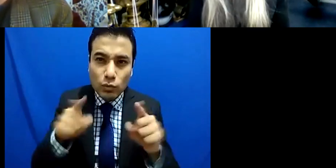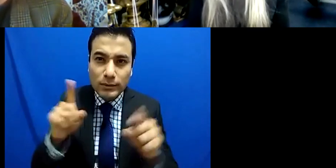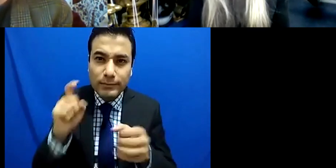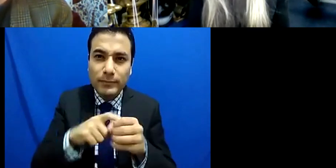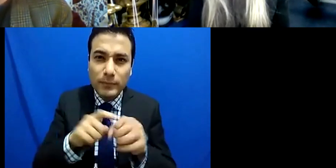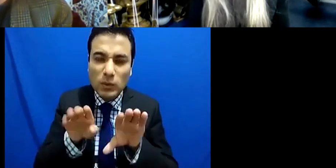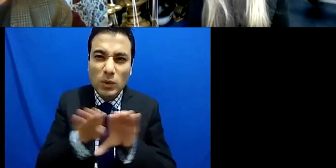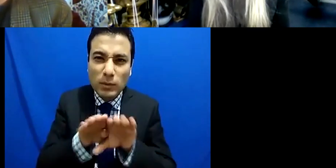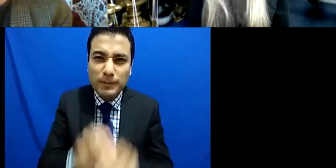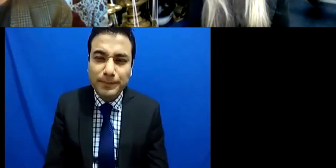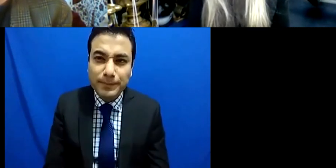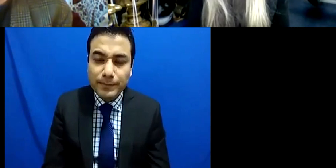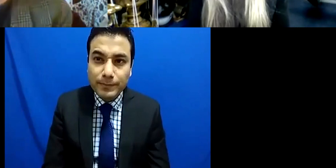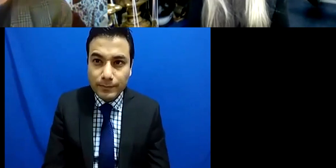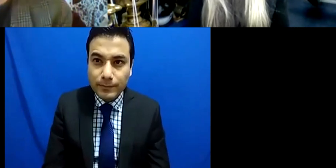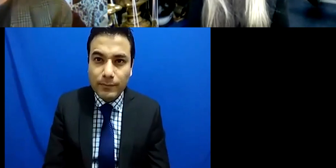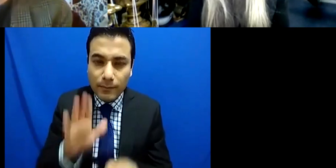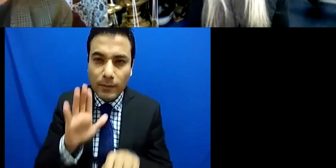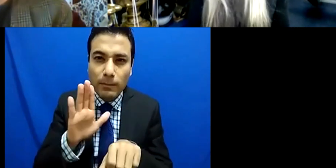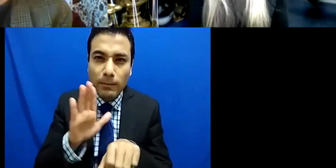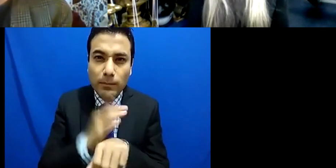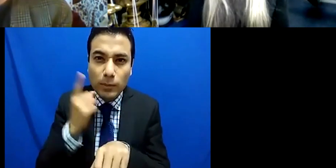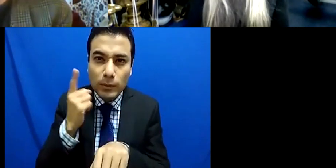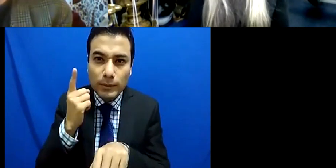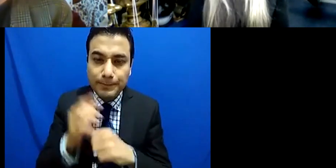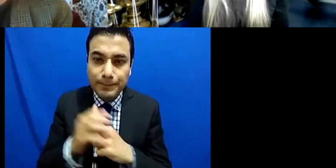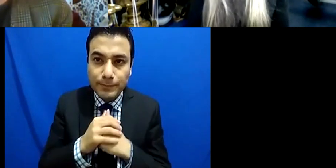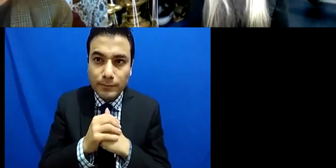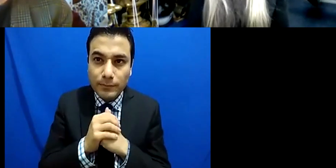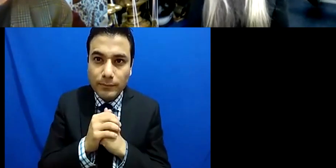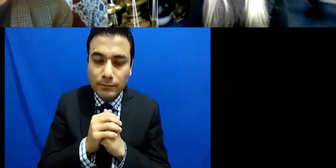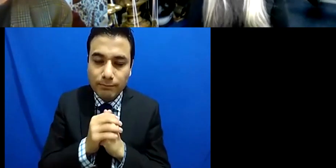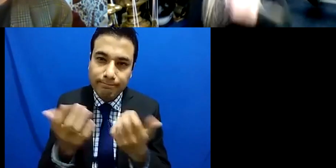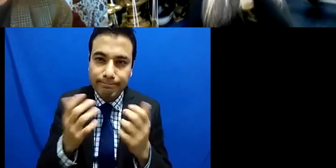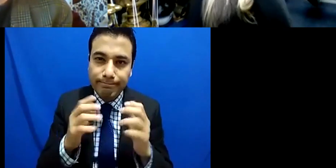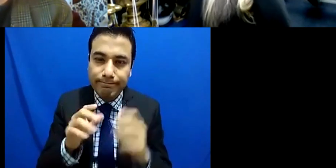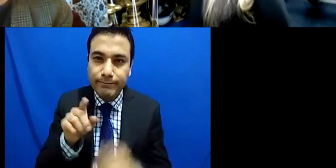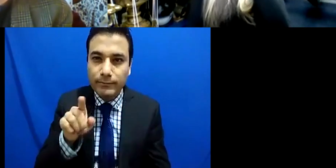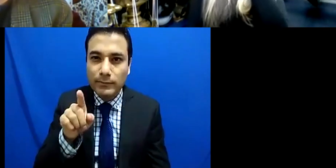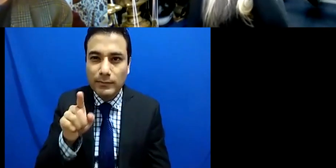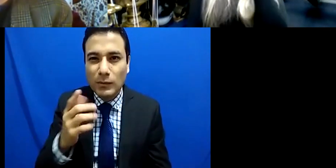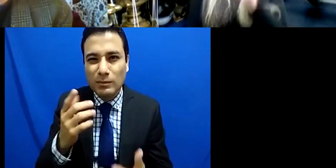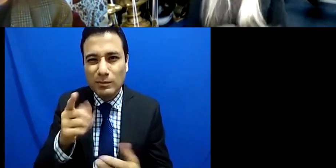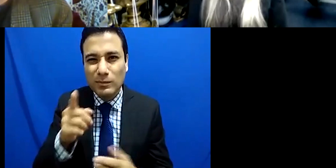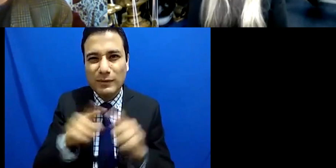it becomes political in a rather different way and I mean you have to challenge